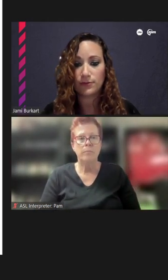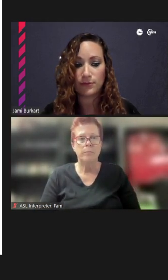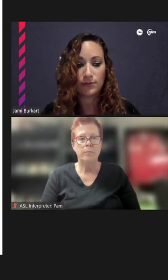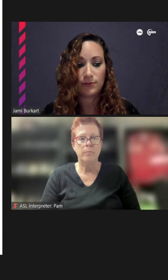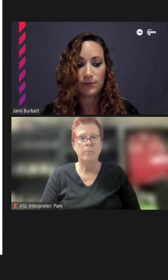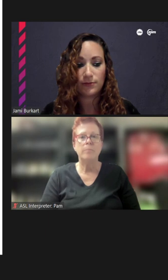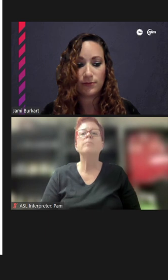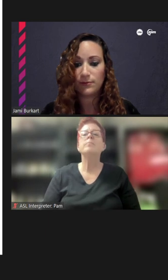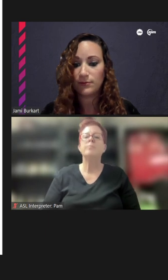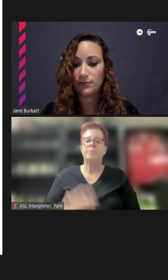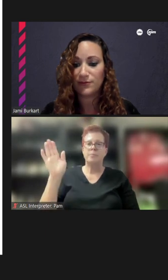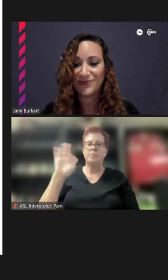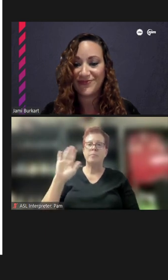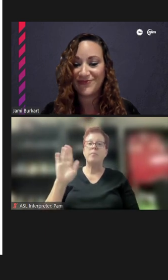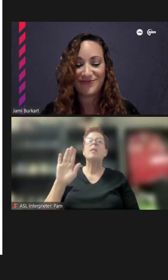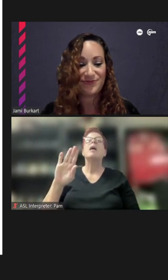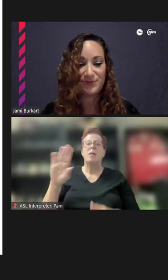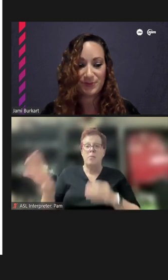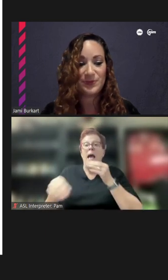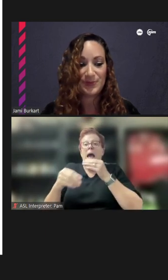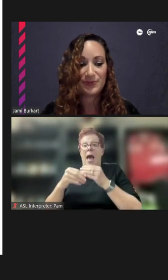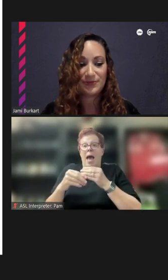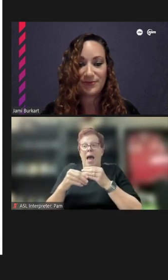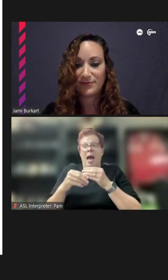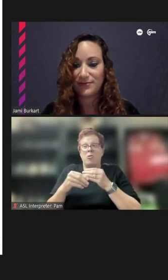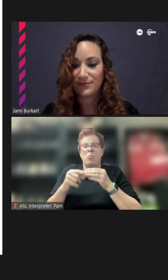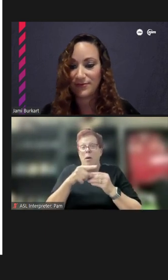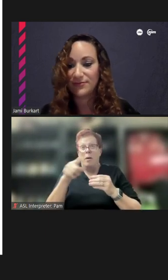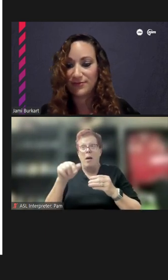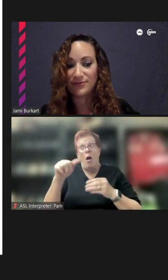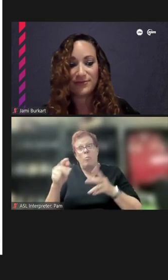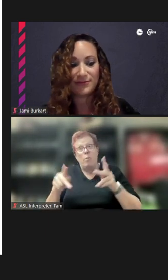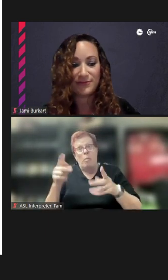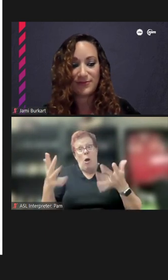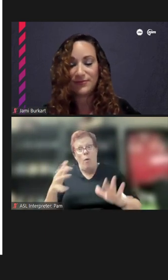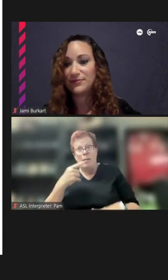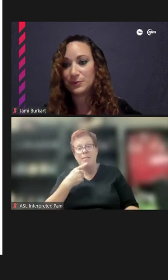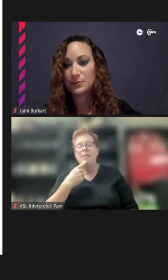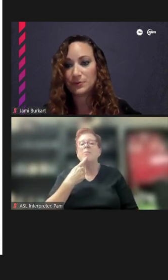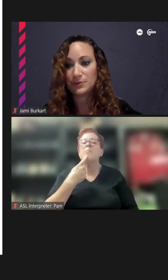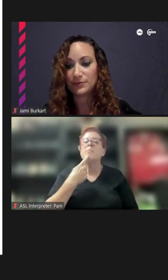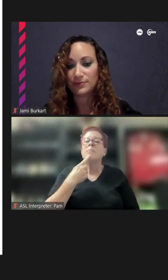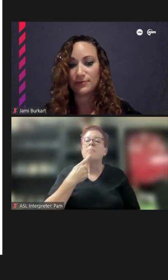Piggybacking on some of the things that have been, said I think it's very important that we